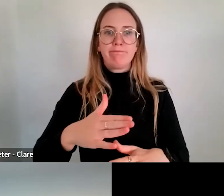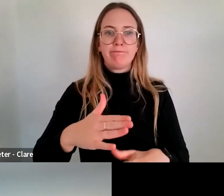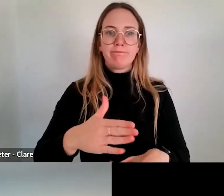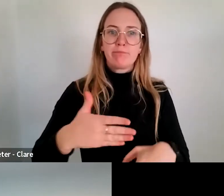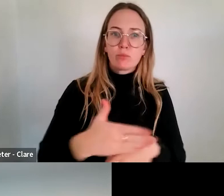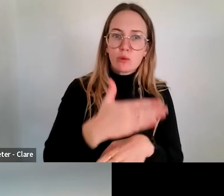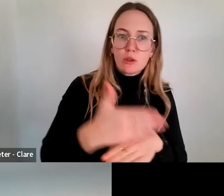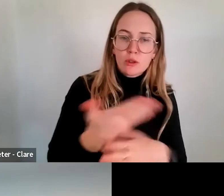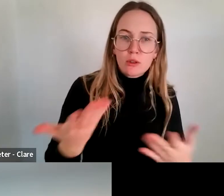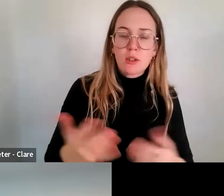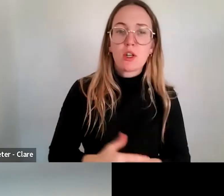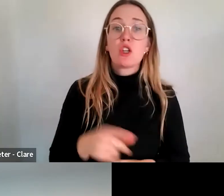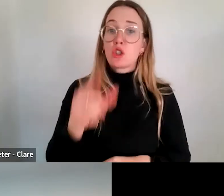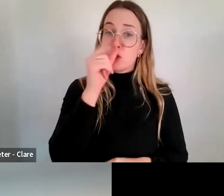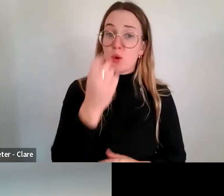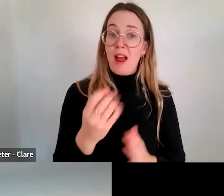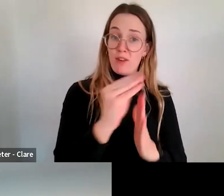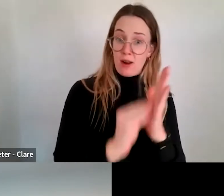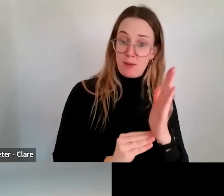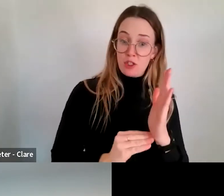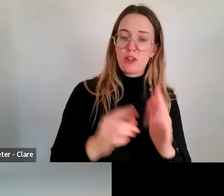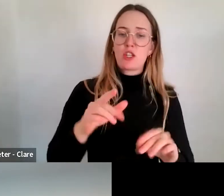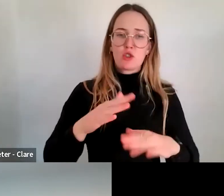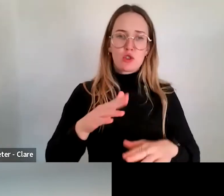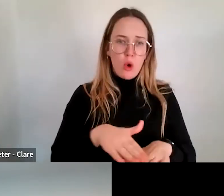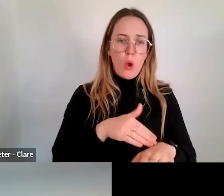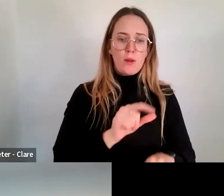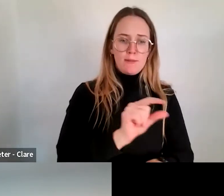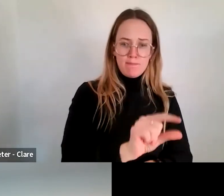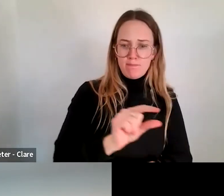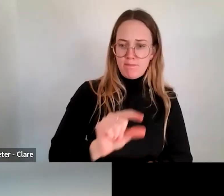Or, as an individual, you could consider what is a program of